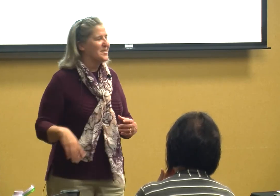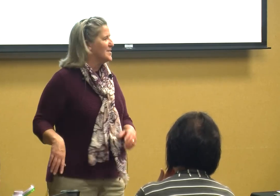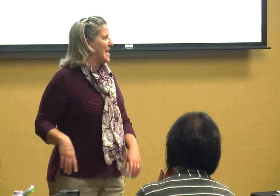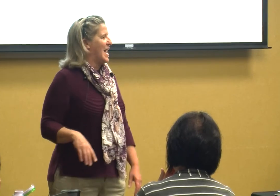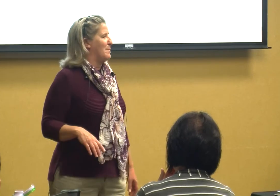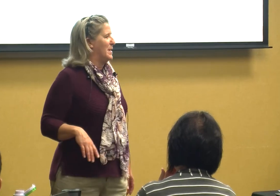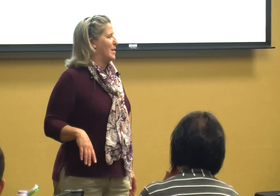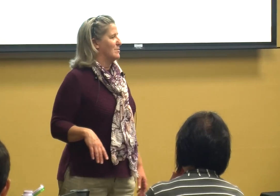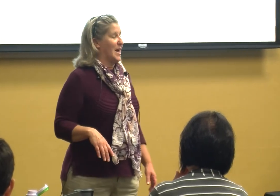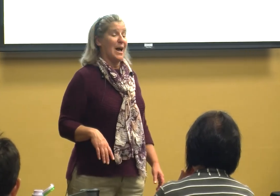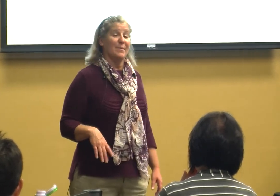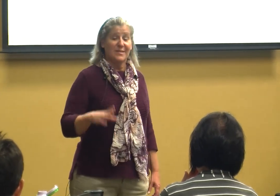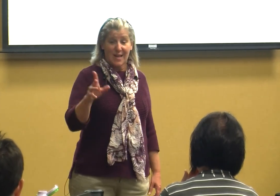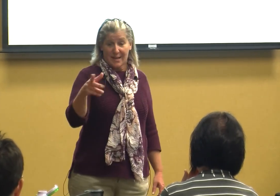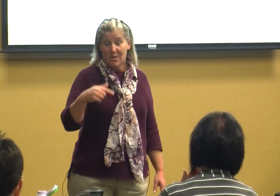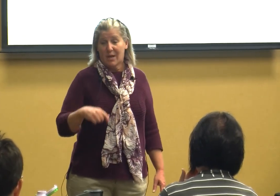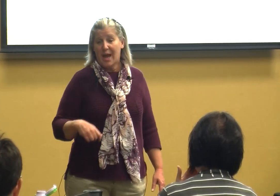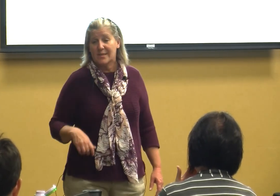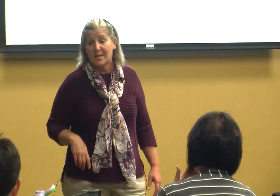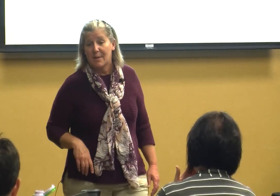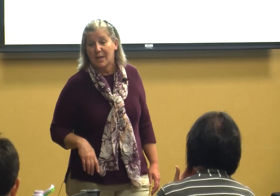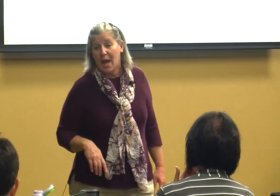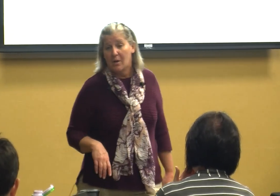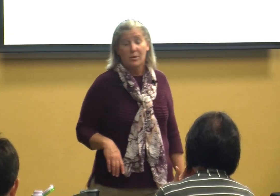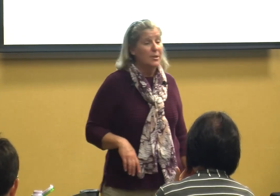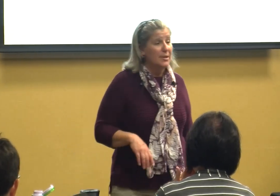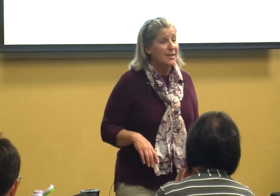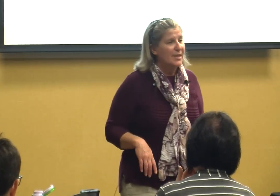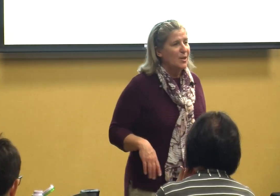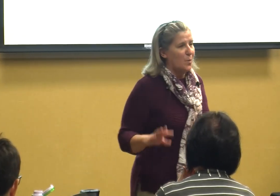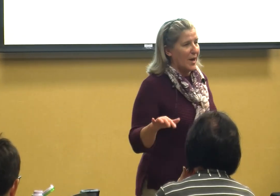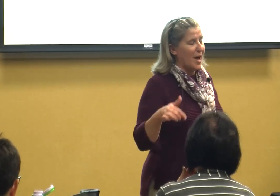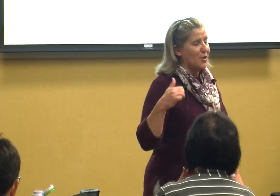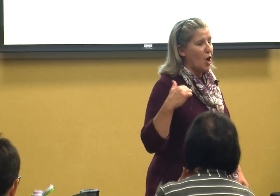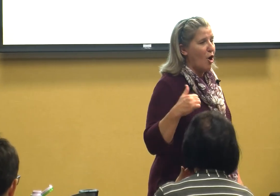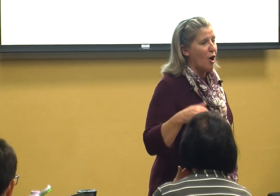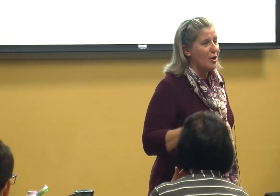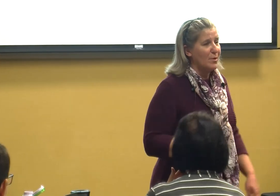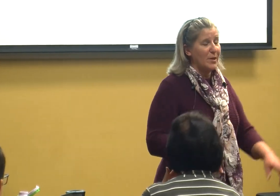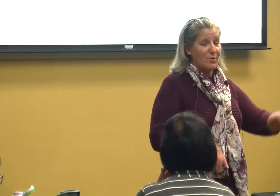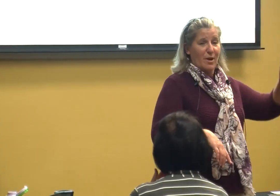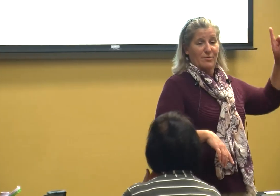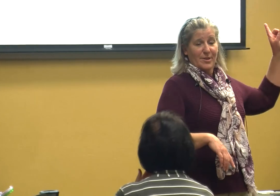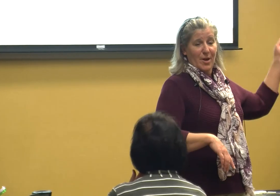just had a big old time and it's like okay it's time to go we got in the car we drove to Dairy